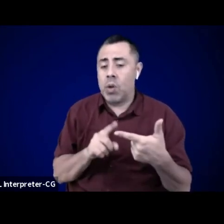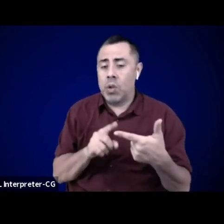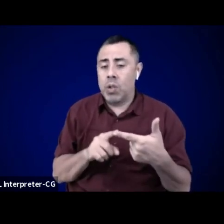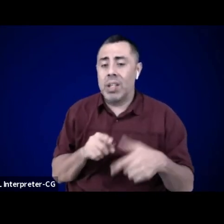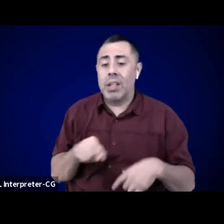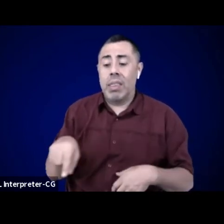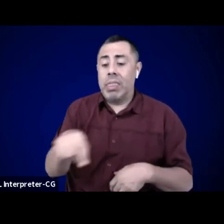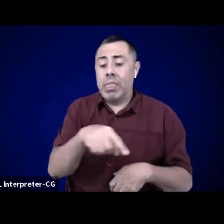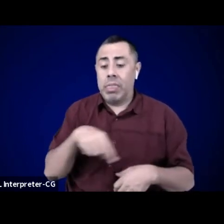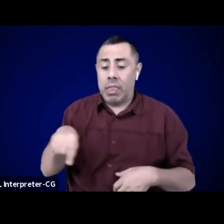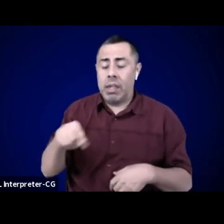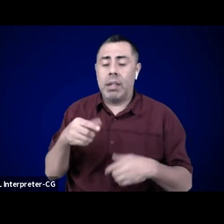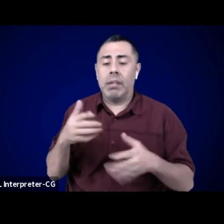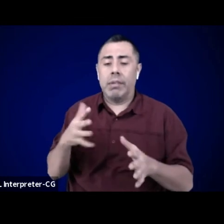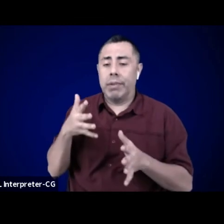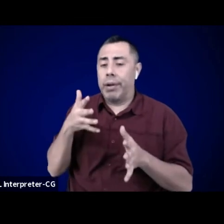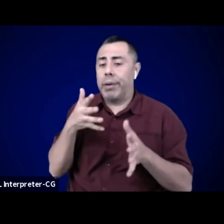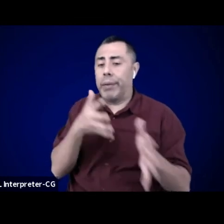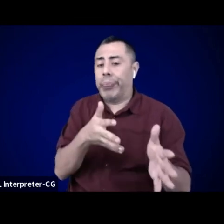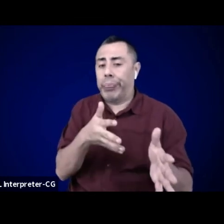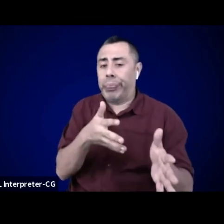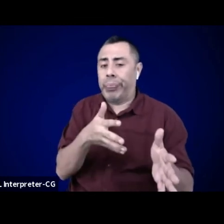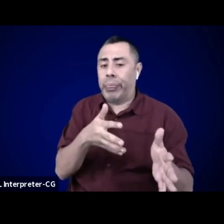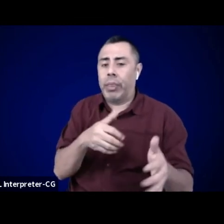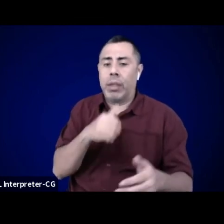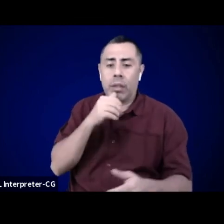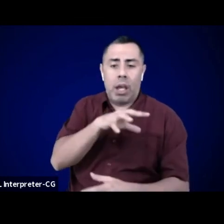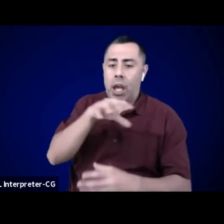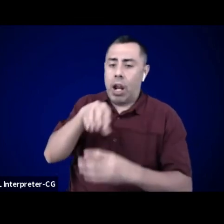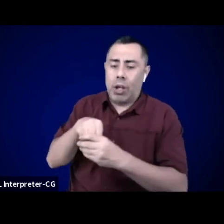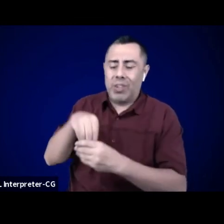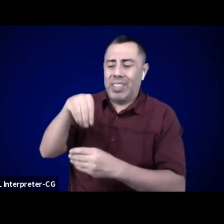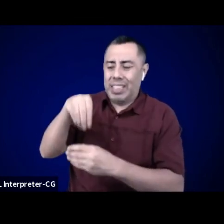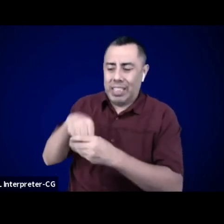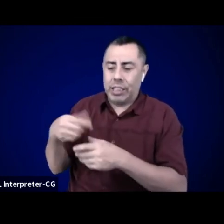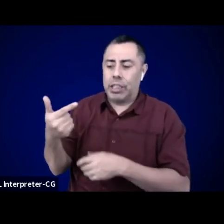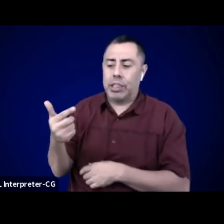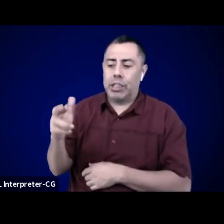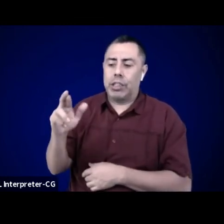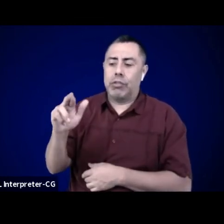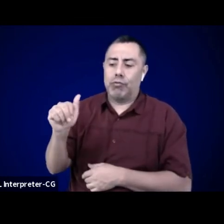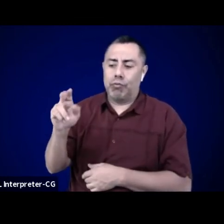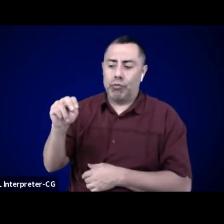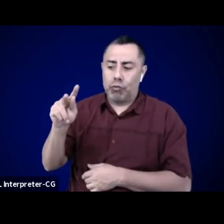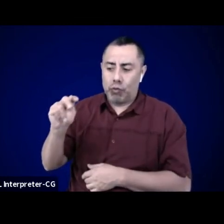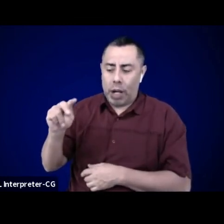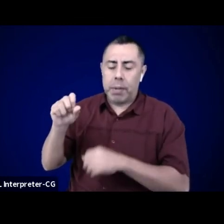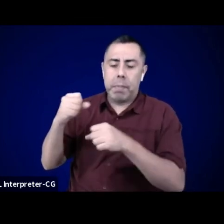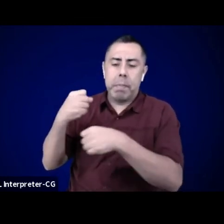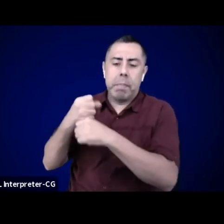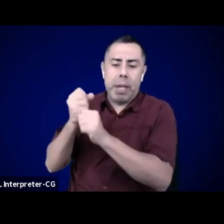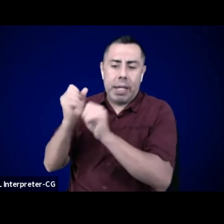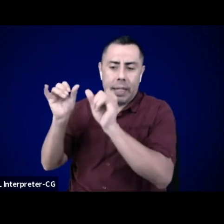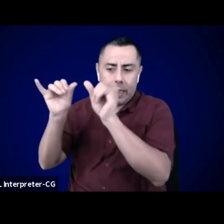When we consider the magnitude of natural man-made disasters happening, we need our philanthropies to go all in